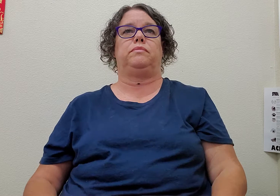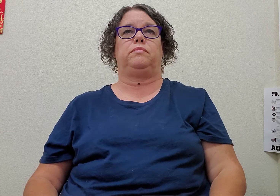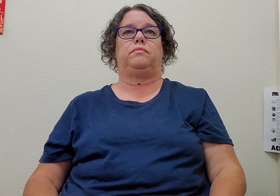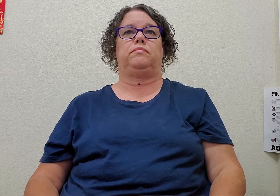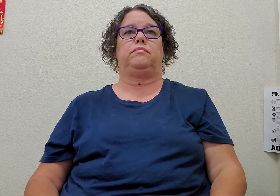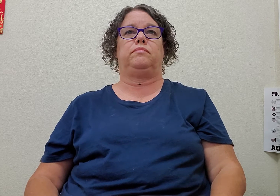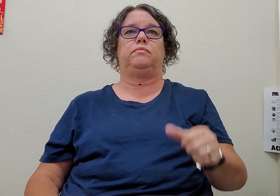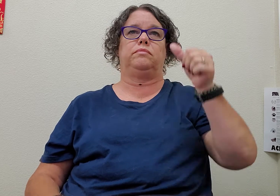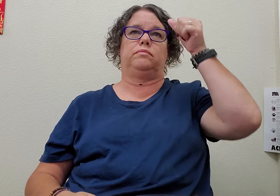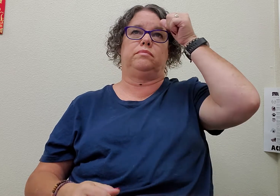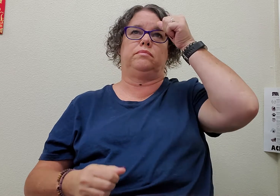remember a little bit